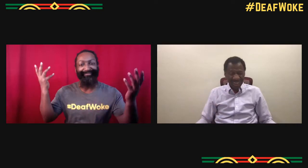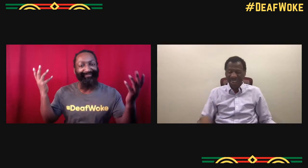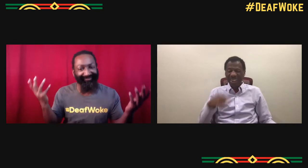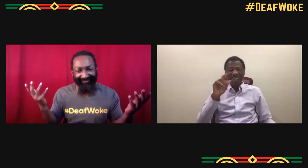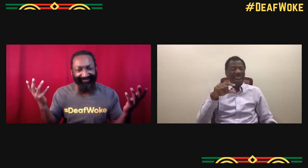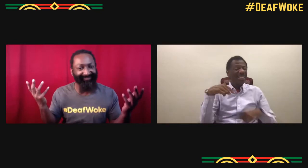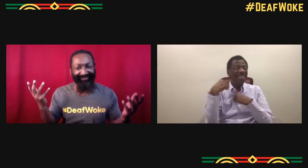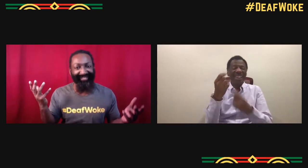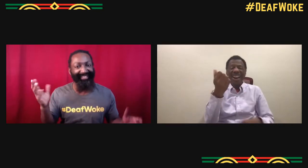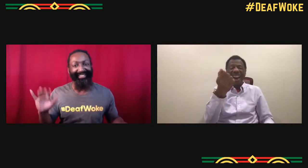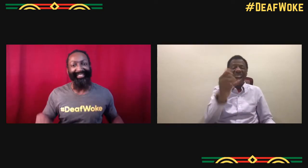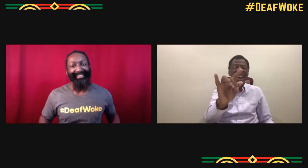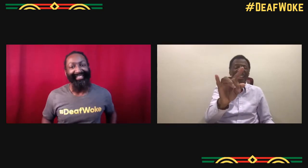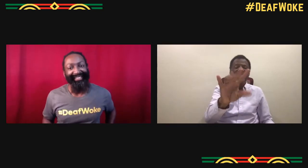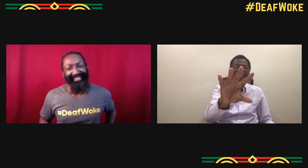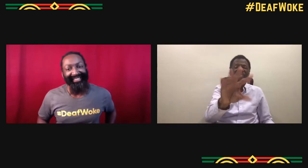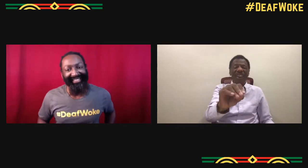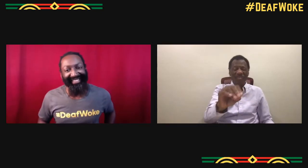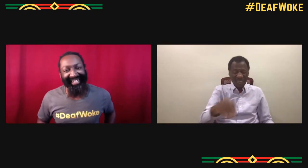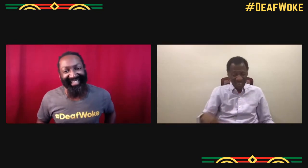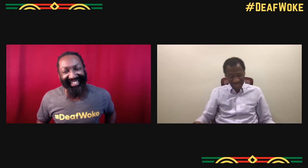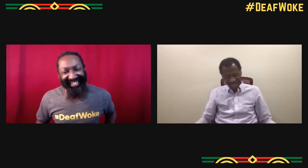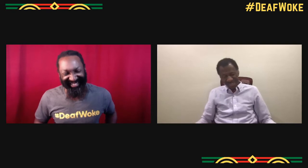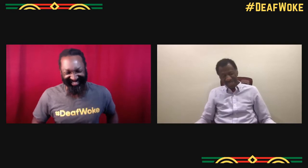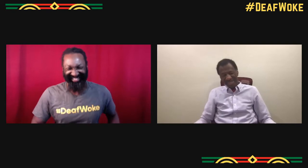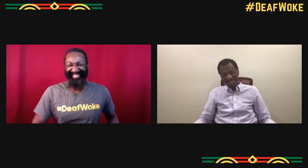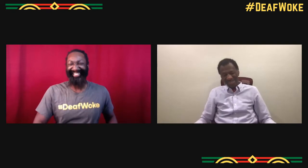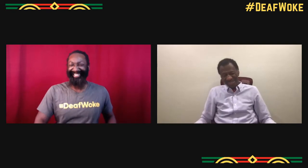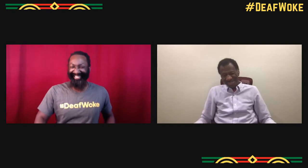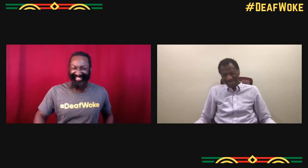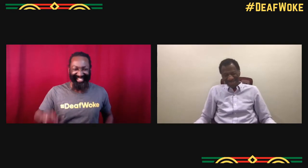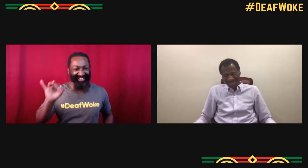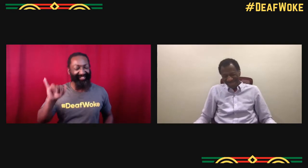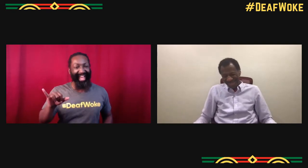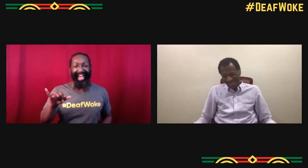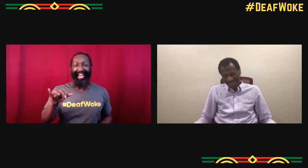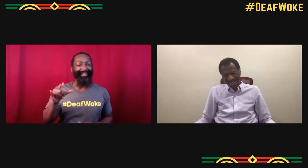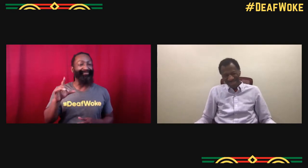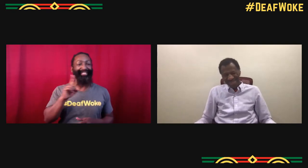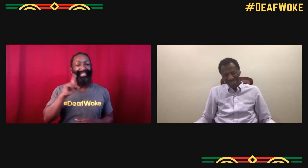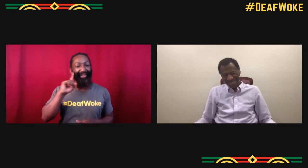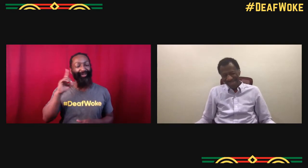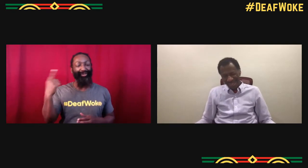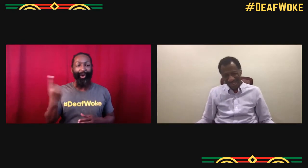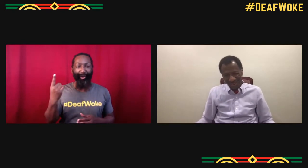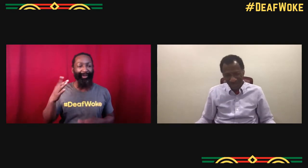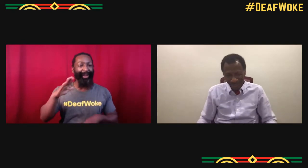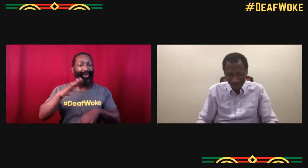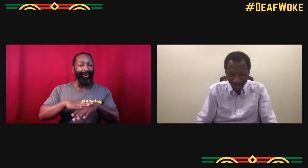Deaf people can have businesses too. Every day it's like the same thing. Yeah and I've been telling us the same story since 1980s.